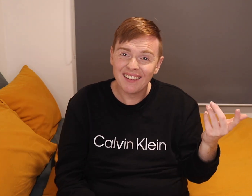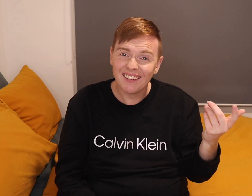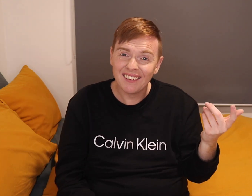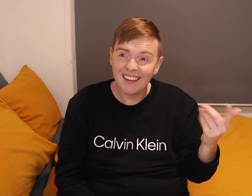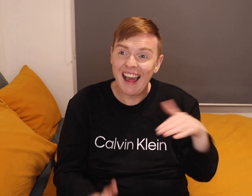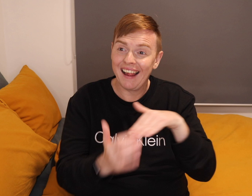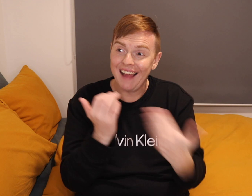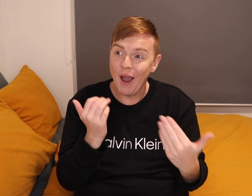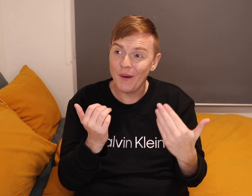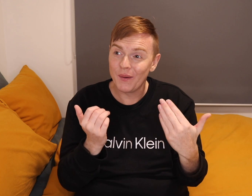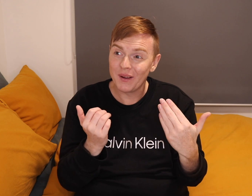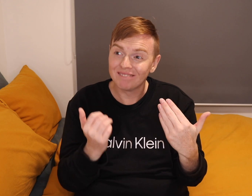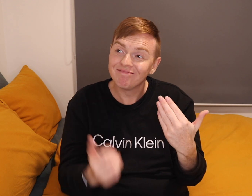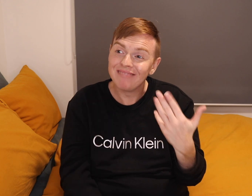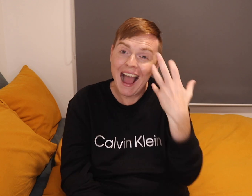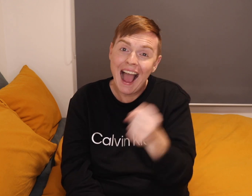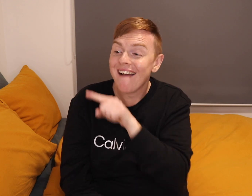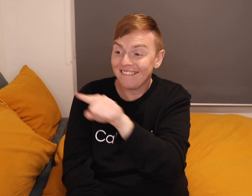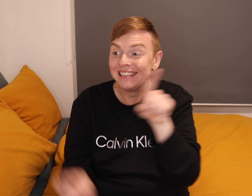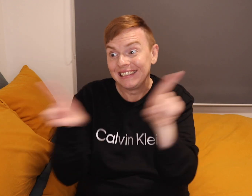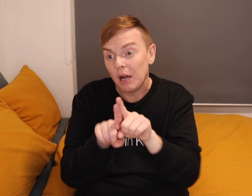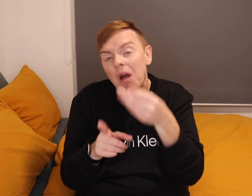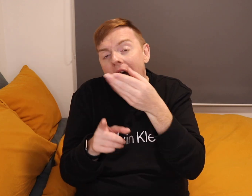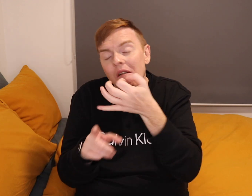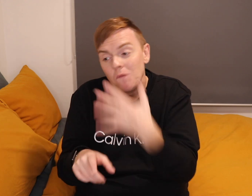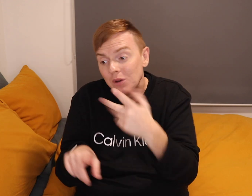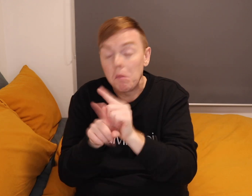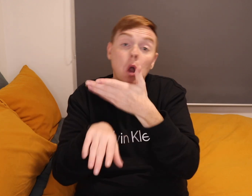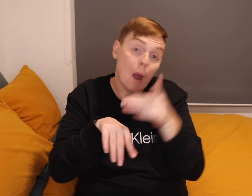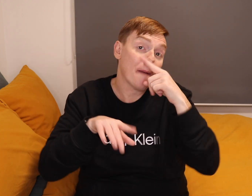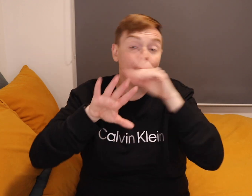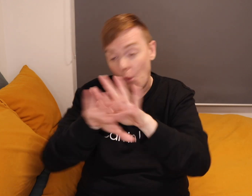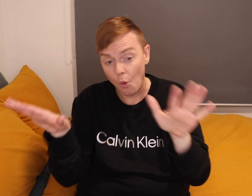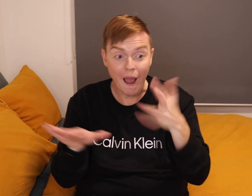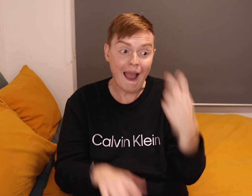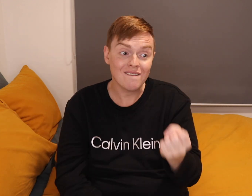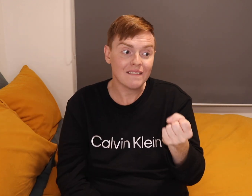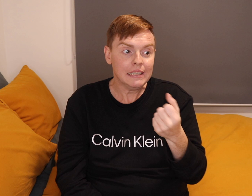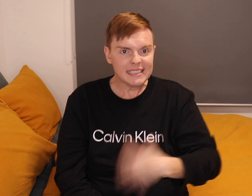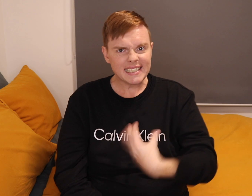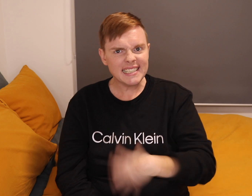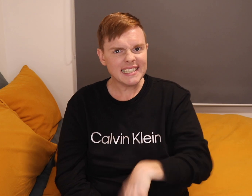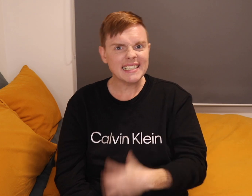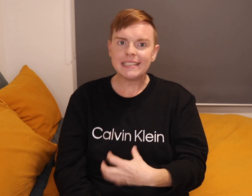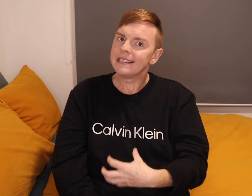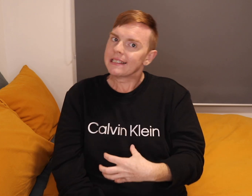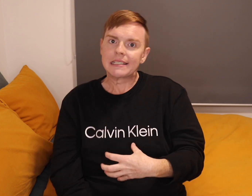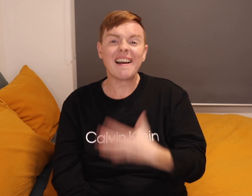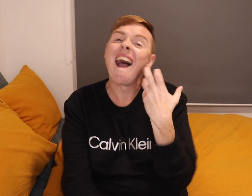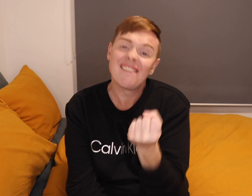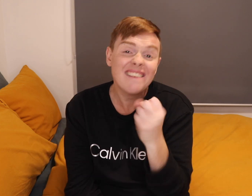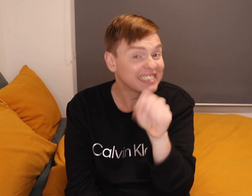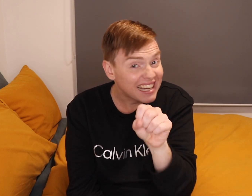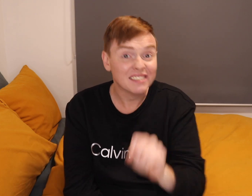Now there are few same people and some of them are new people who share their anger toward me.